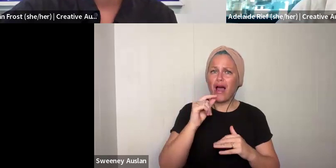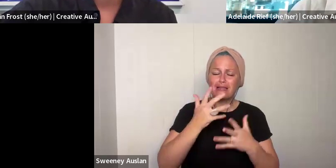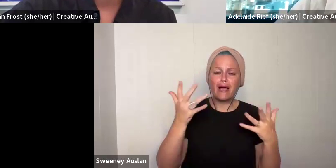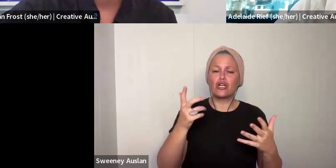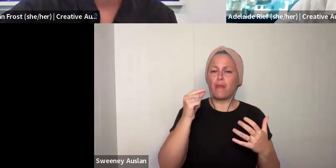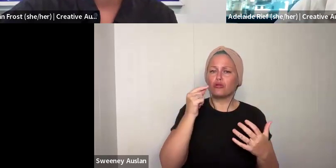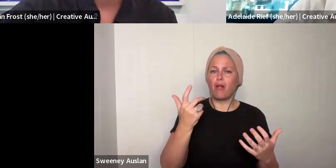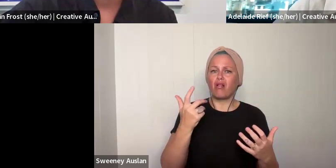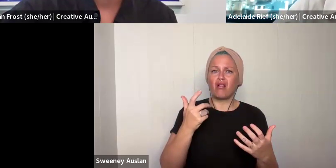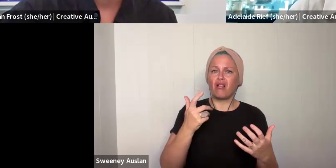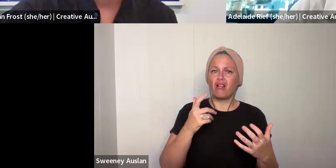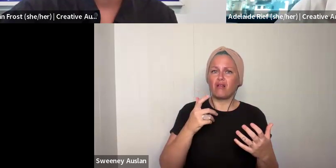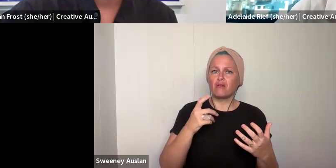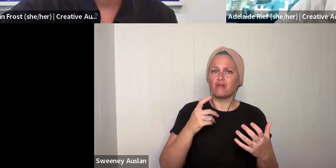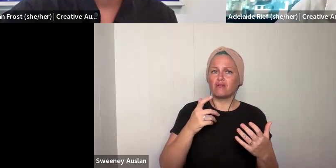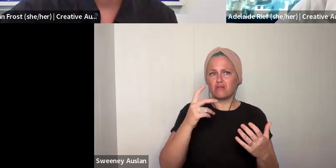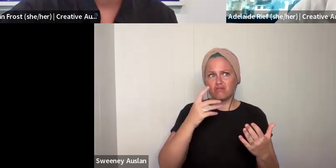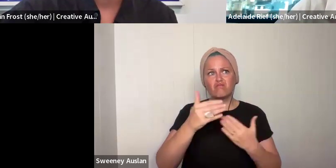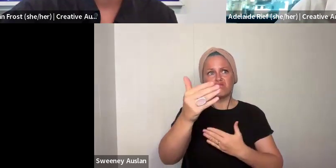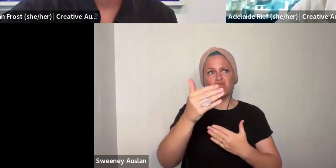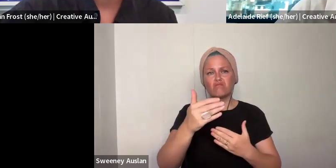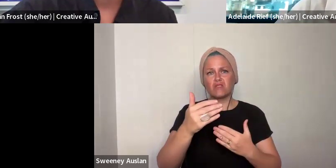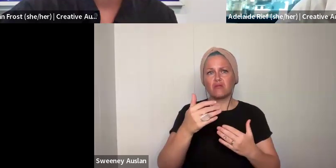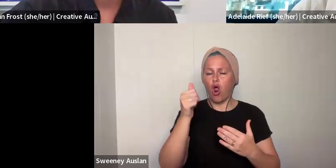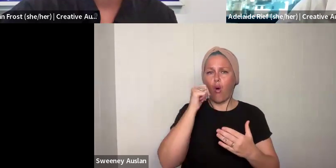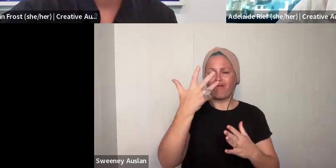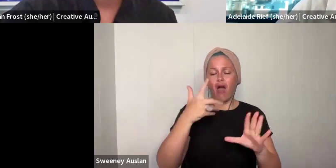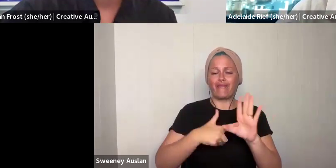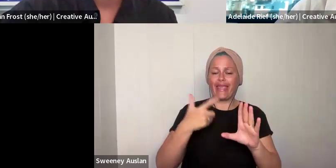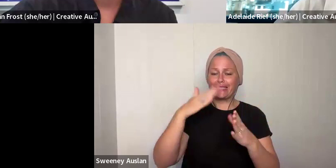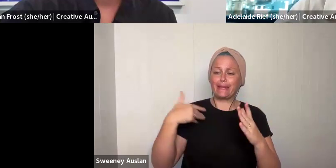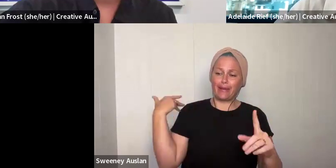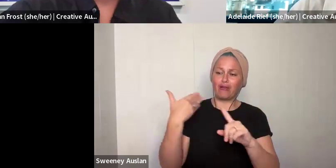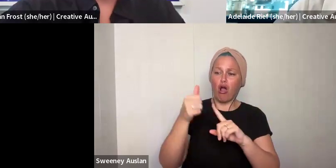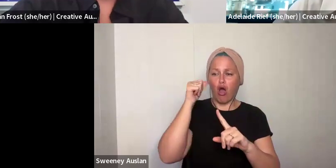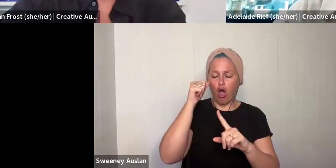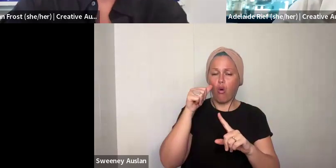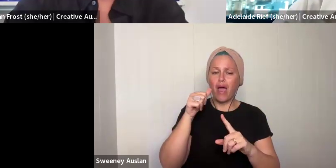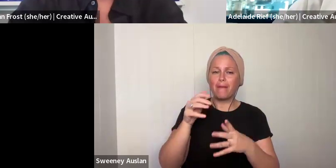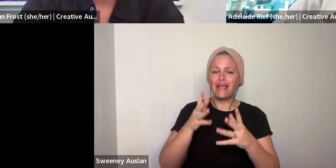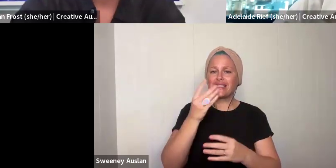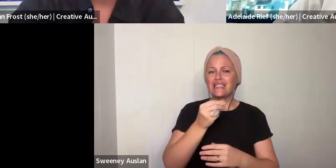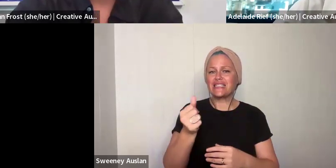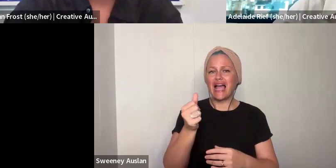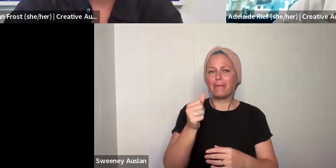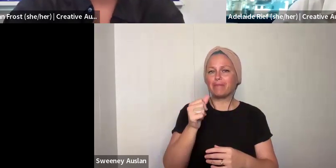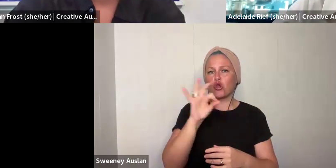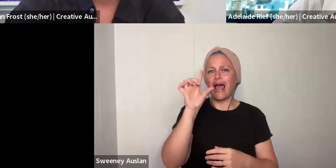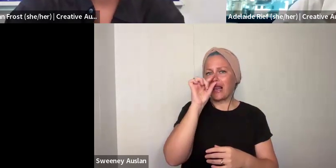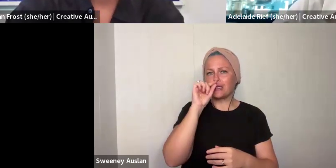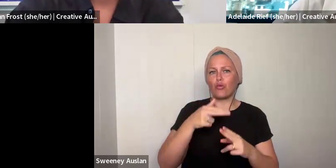as much as all the things that you might have already done. We know that the requirement of five